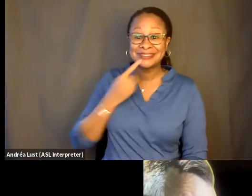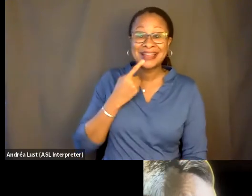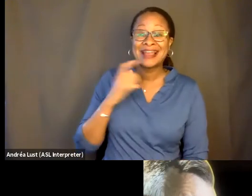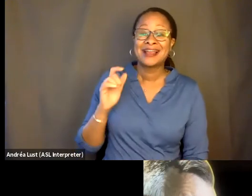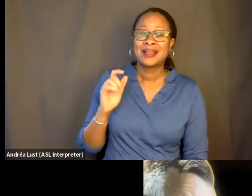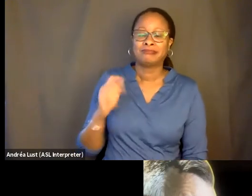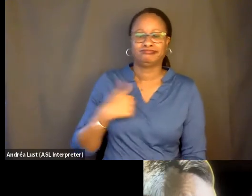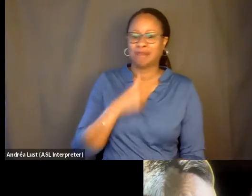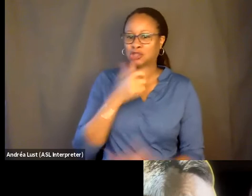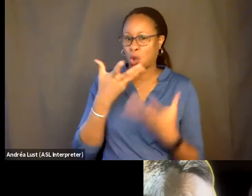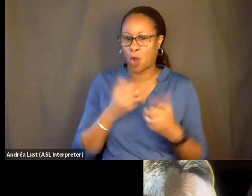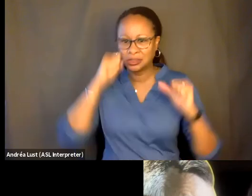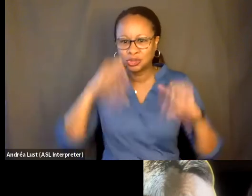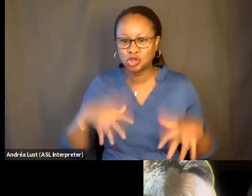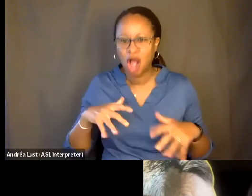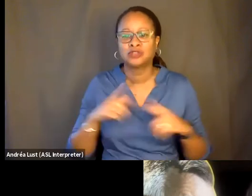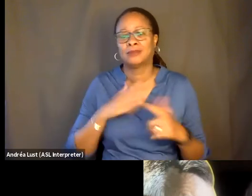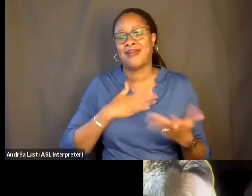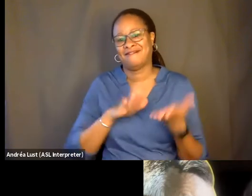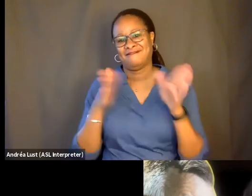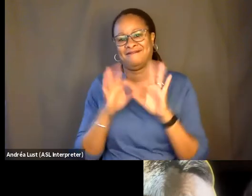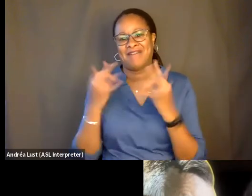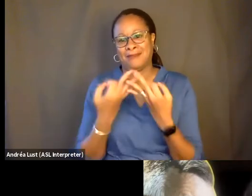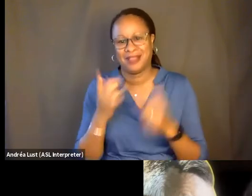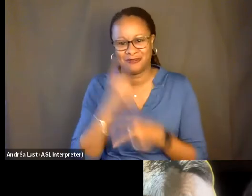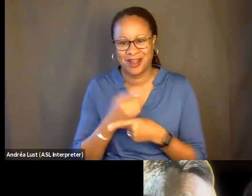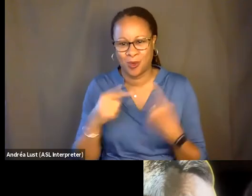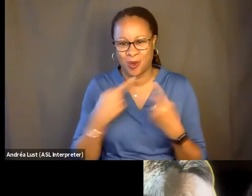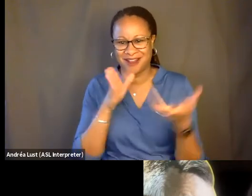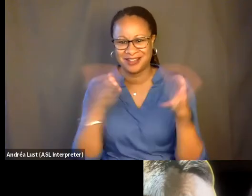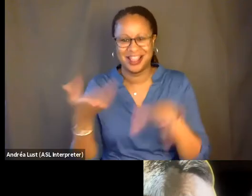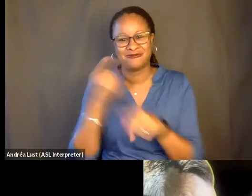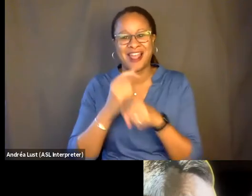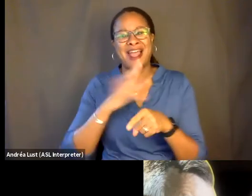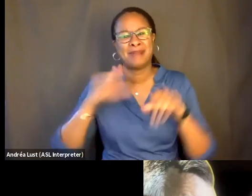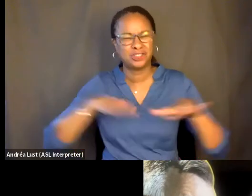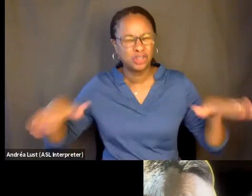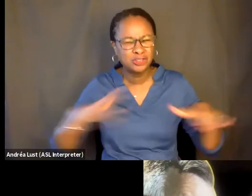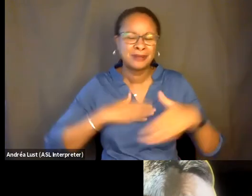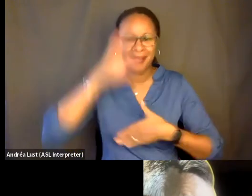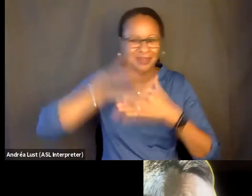I don't want it to be a shock for my family and children.